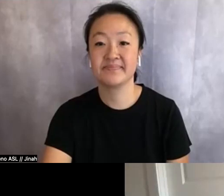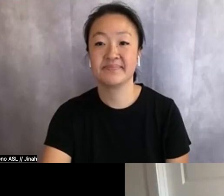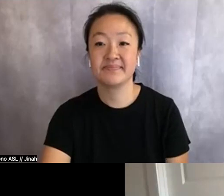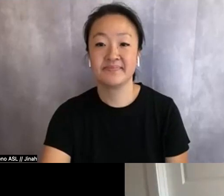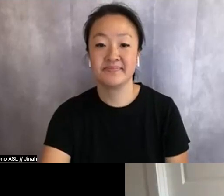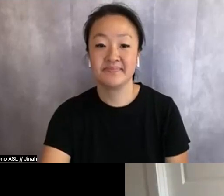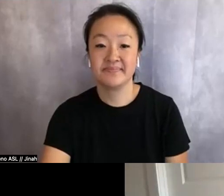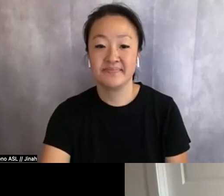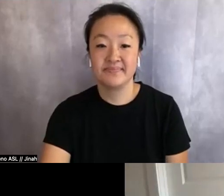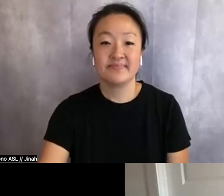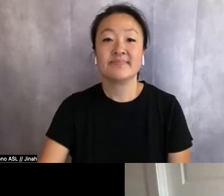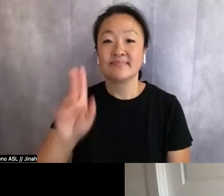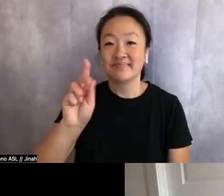Hi everyone, how are you today?